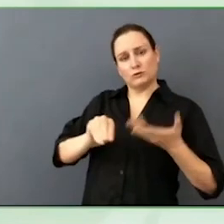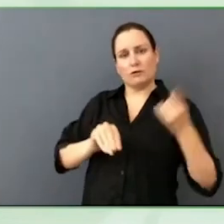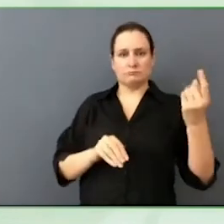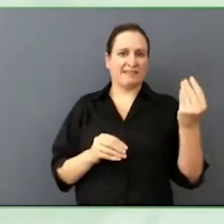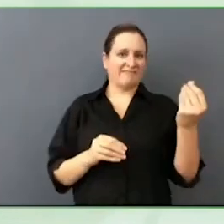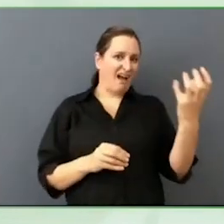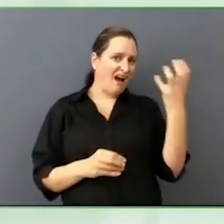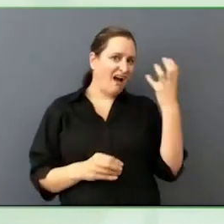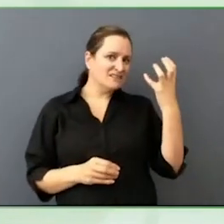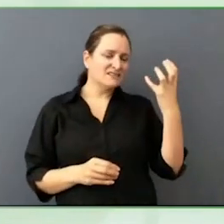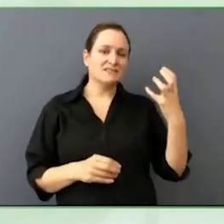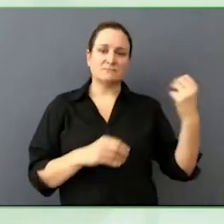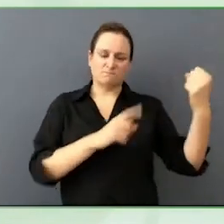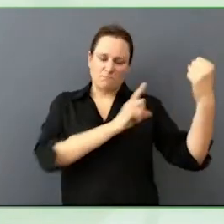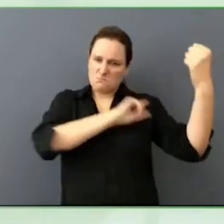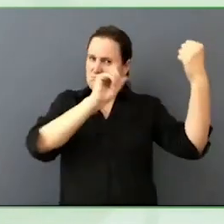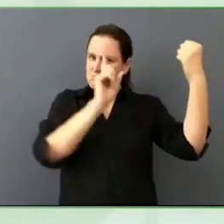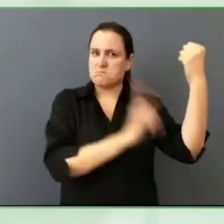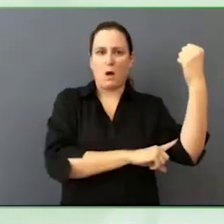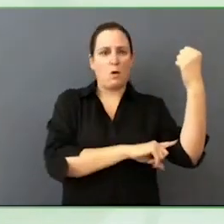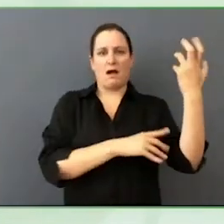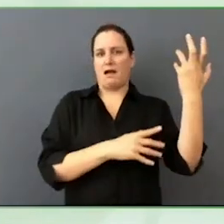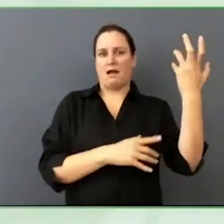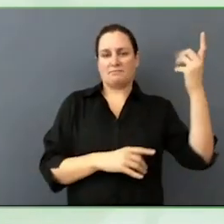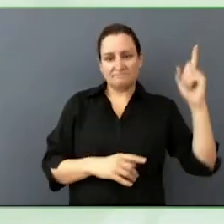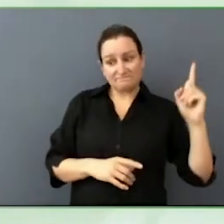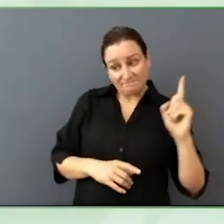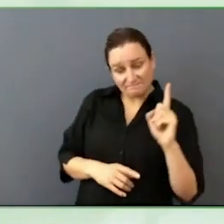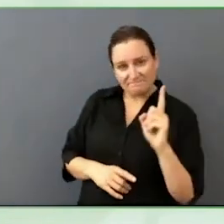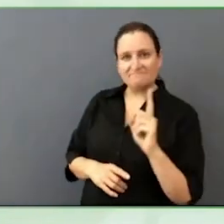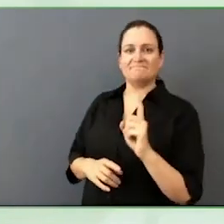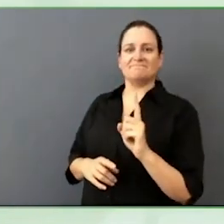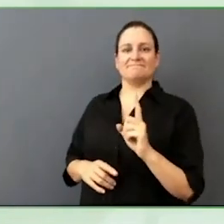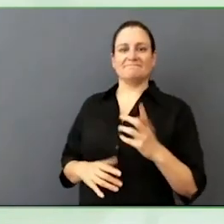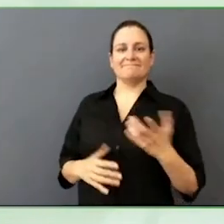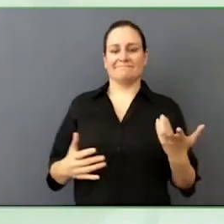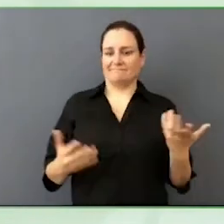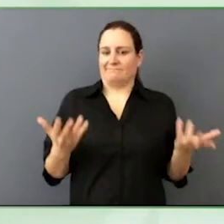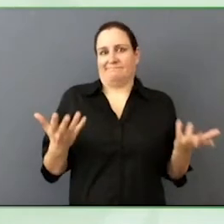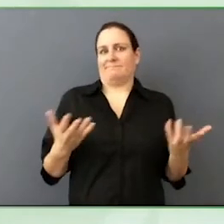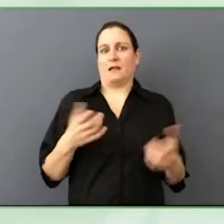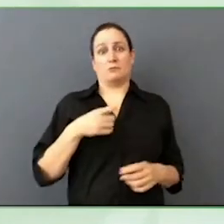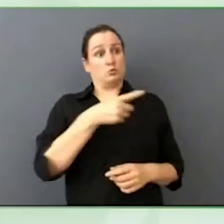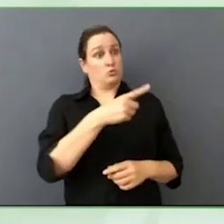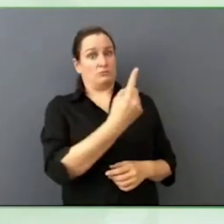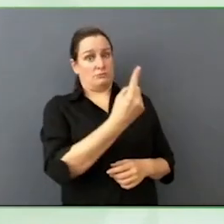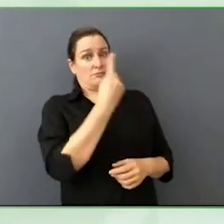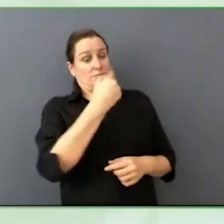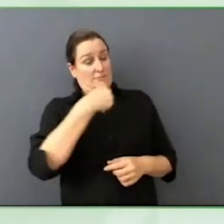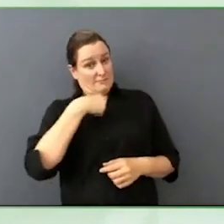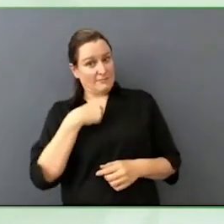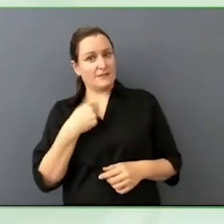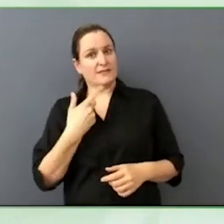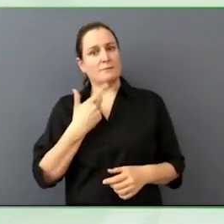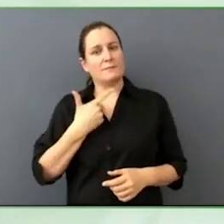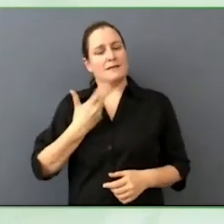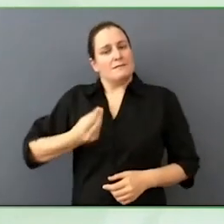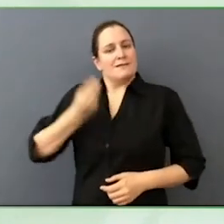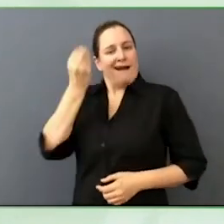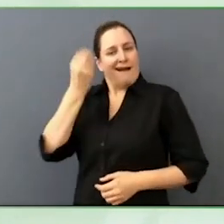People like DEFRA coming up to Mary Fernandez, a brown woman who is very young and saying, "Hey, I want to give you the microphone."